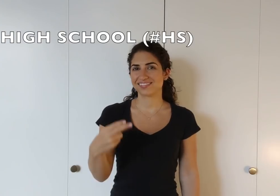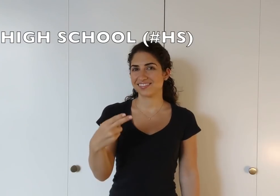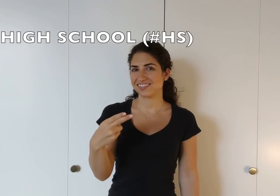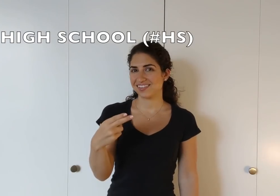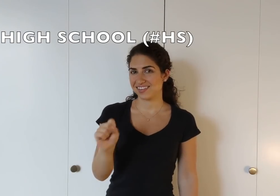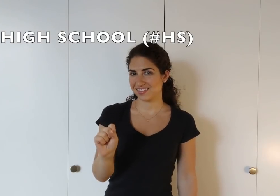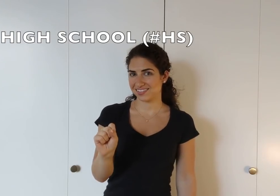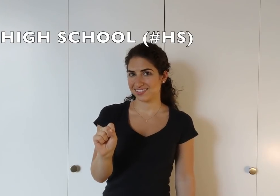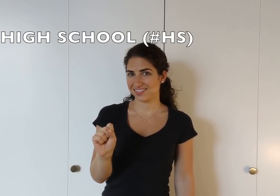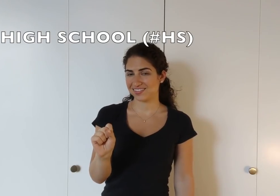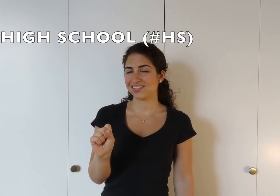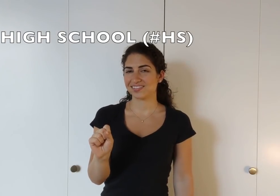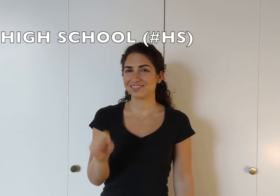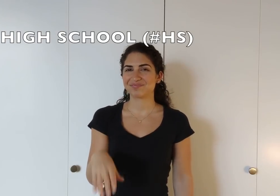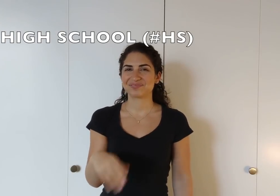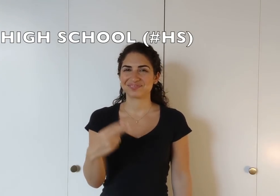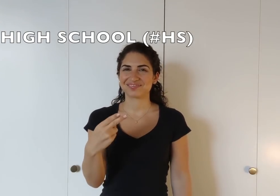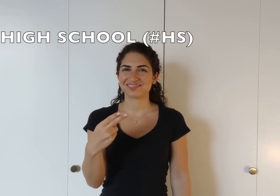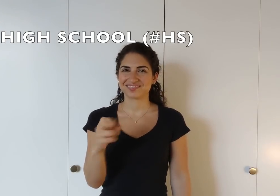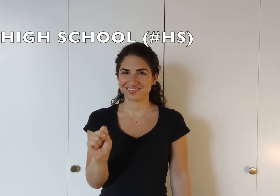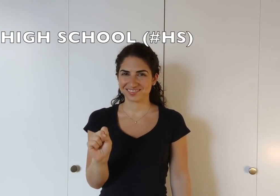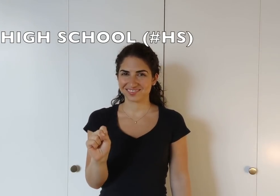high school.